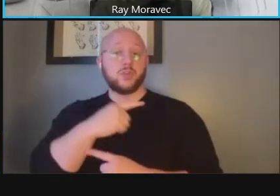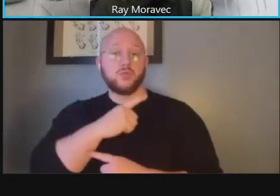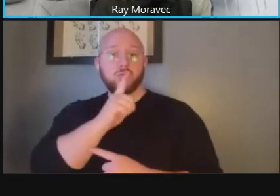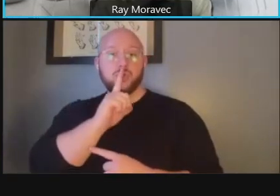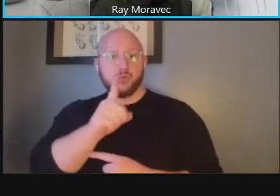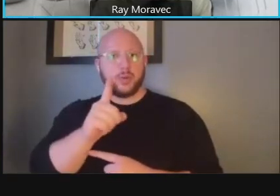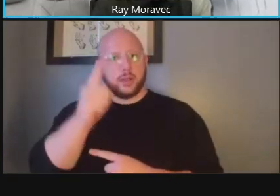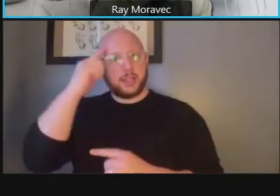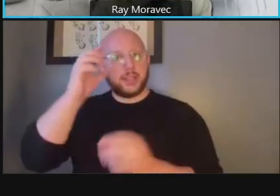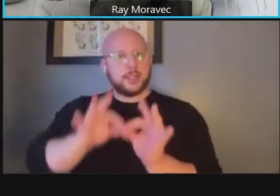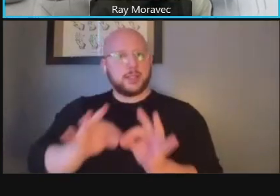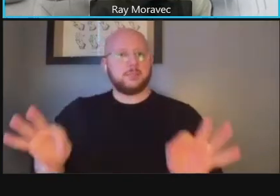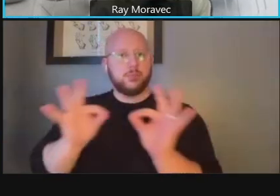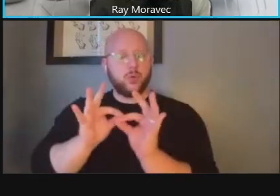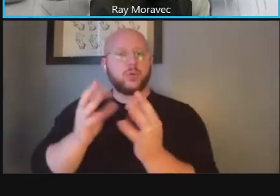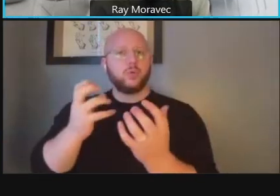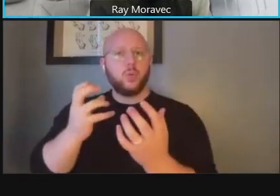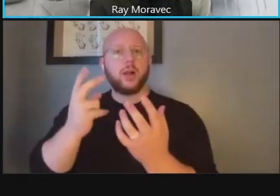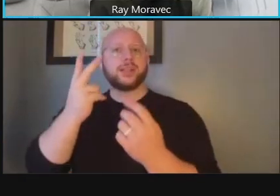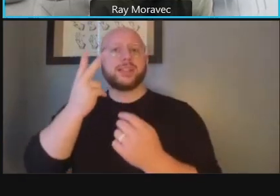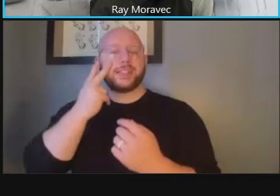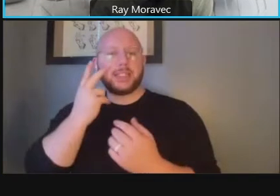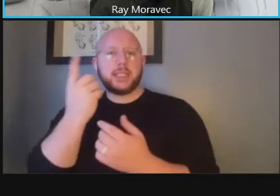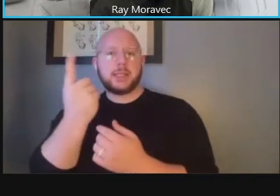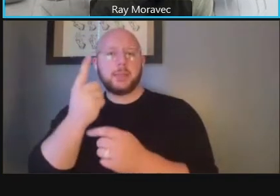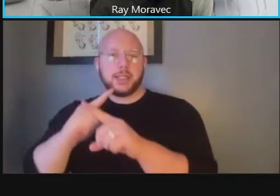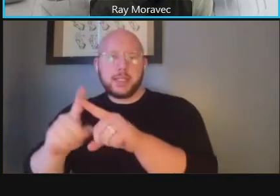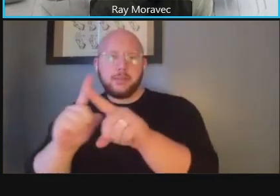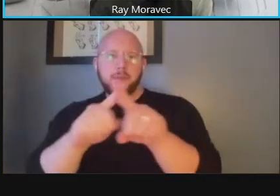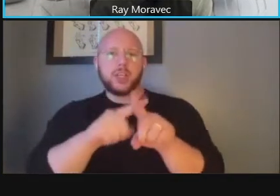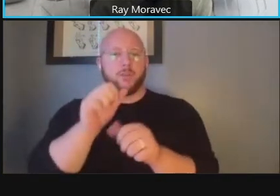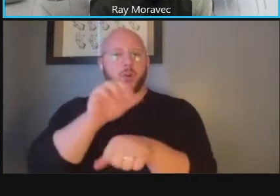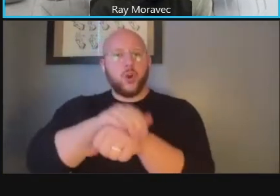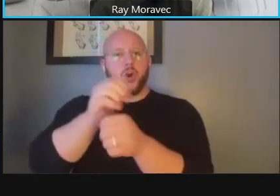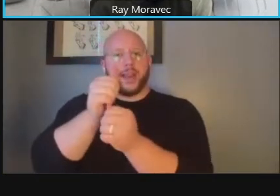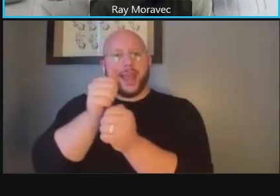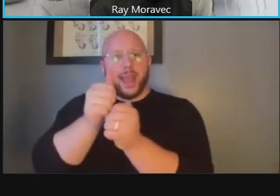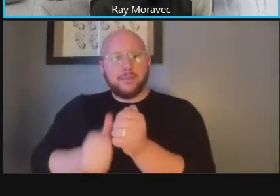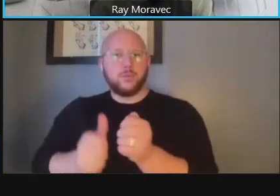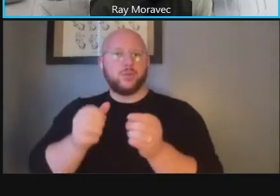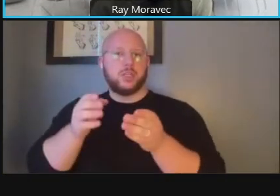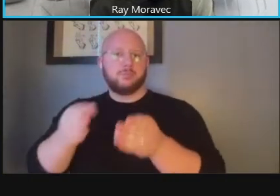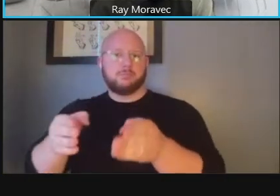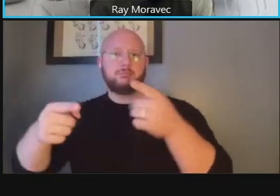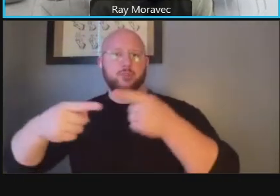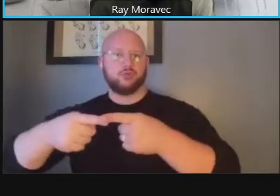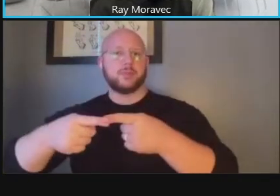something different from block to block so that if as you're a pedestrian you're going along and